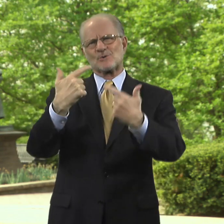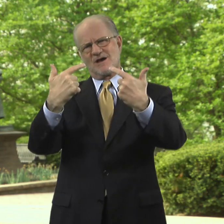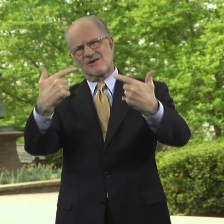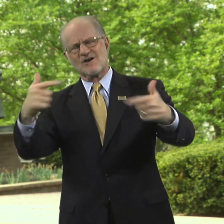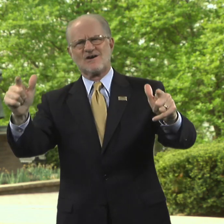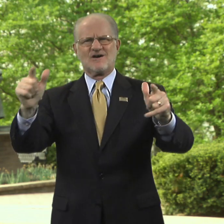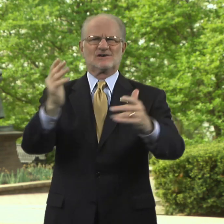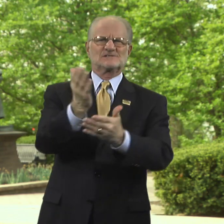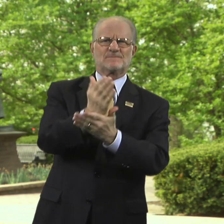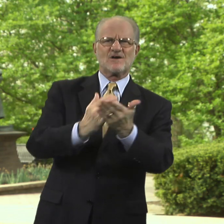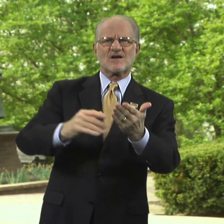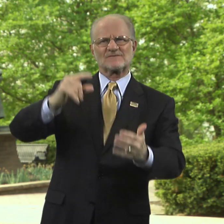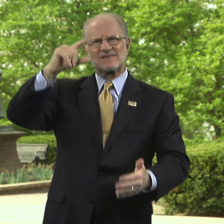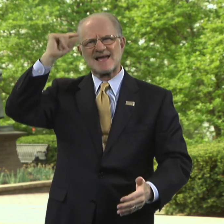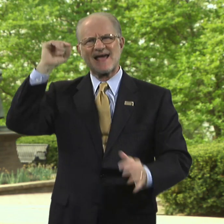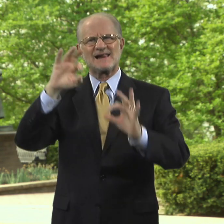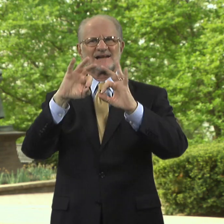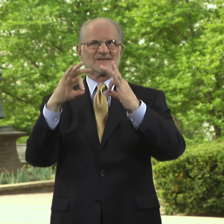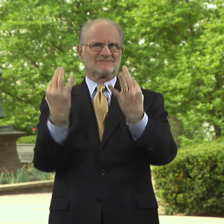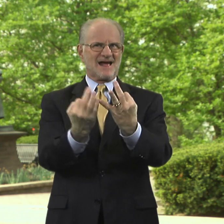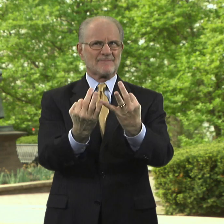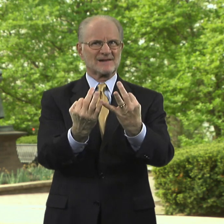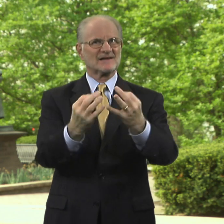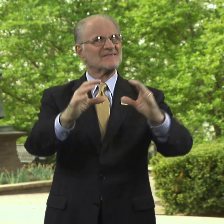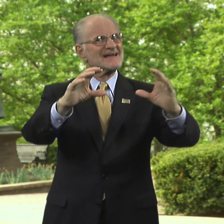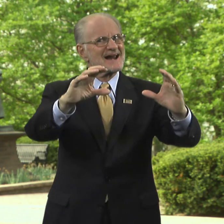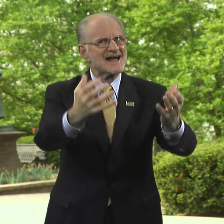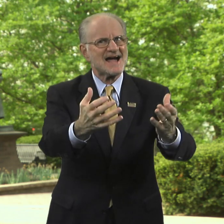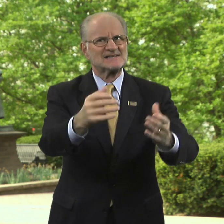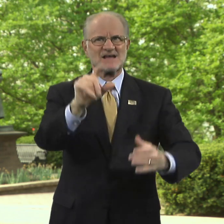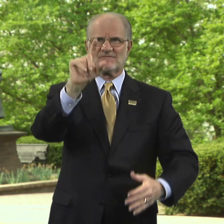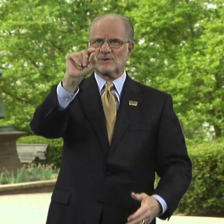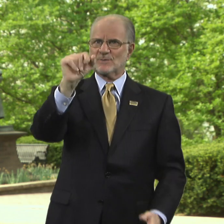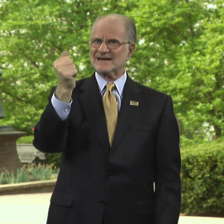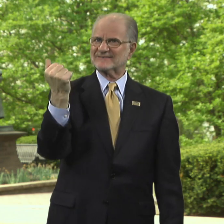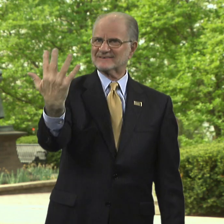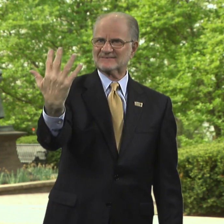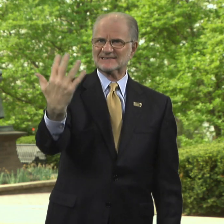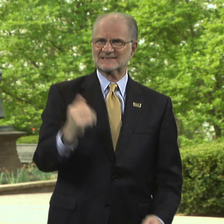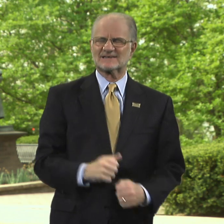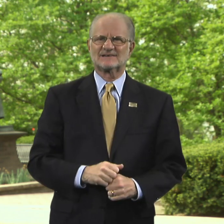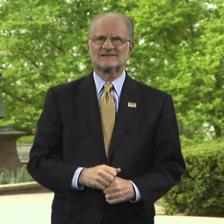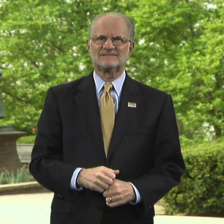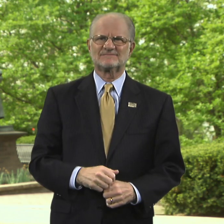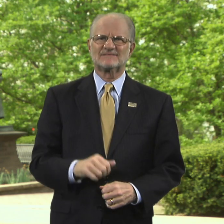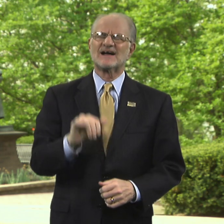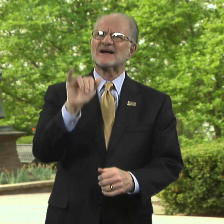to a large part of the Gallaudet family - the Class of 2015.